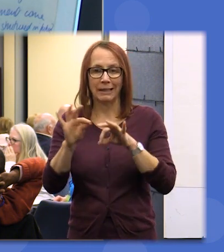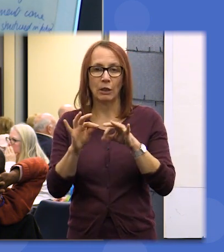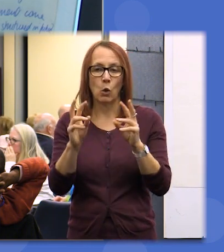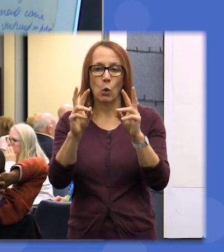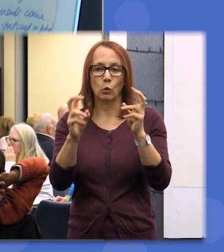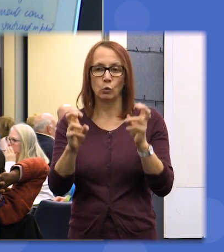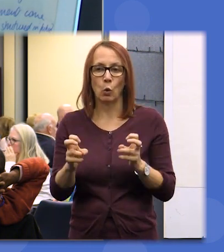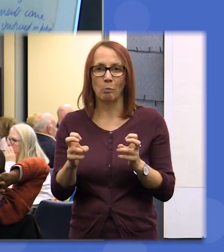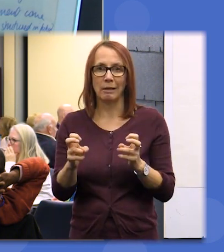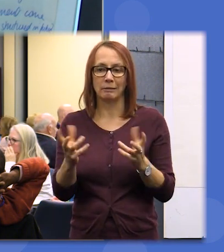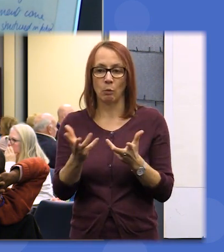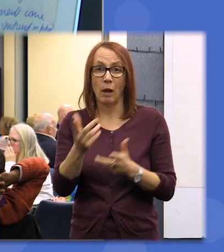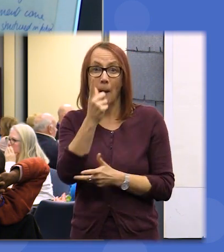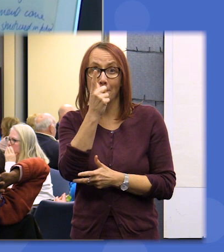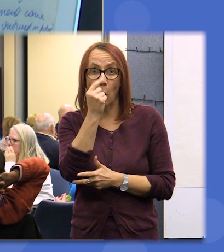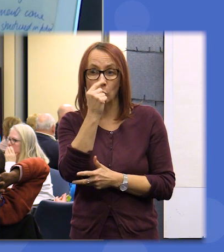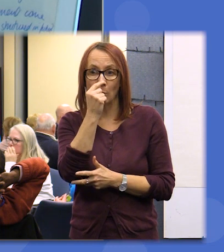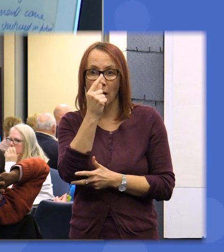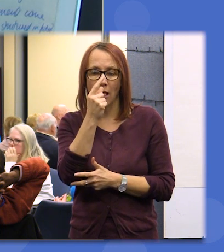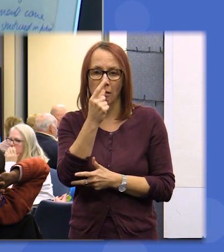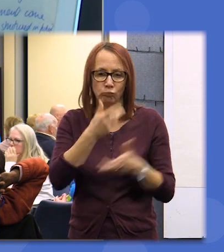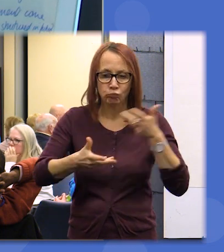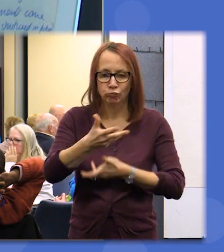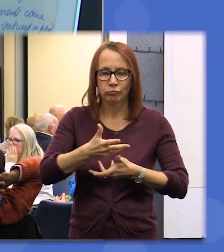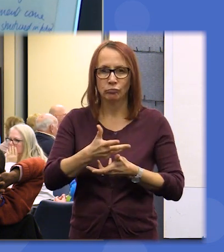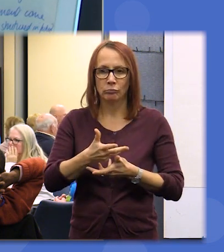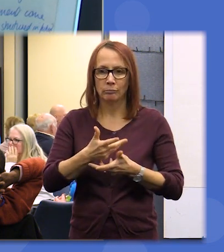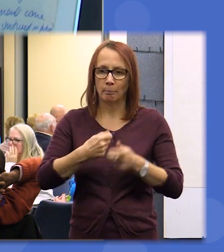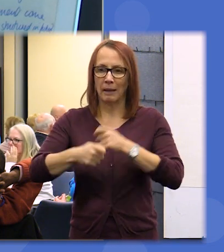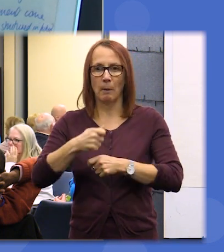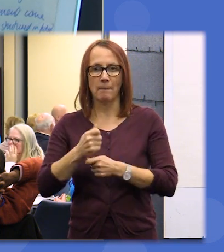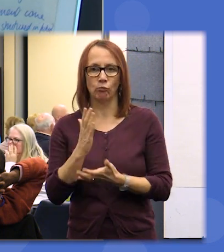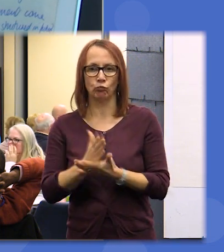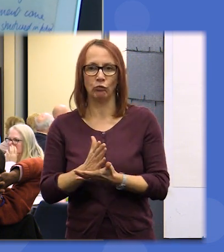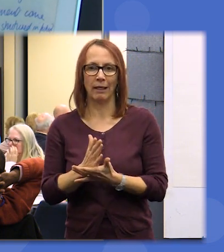recommendations and that will lead to real changes in Scotland so nothing is